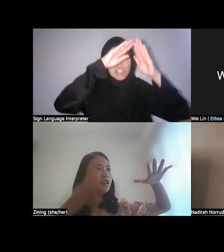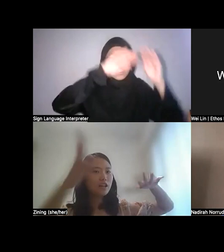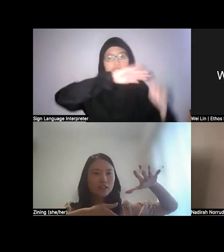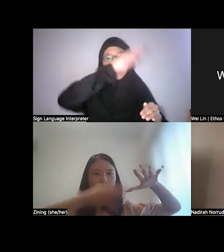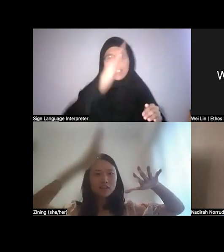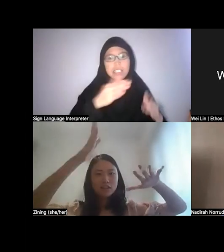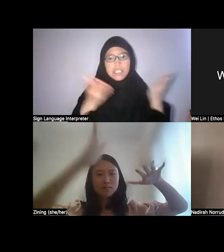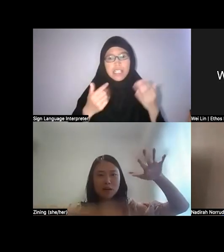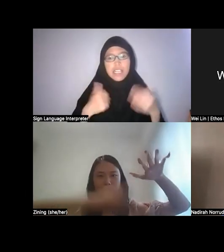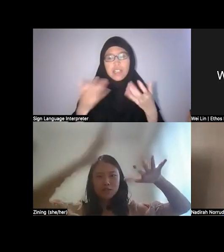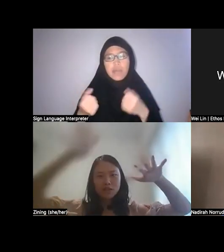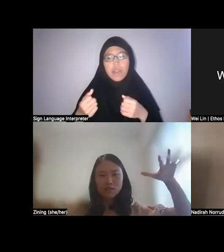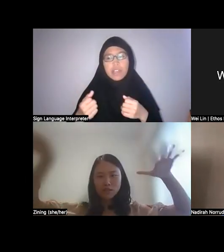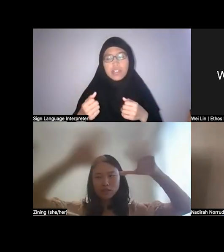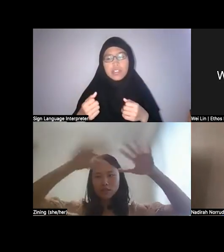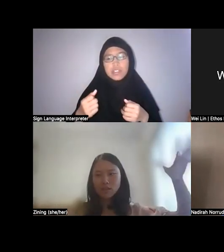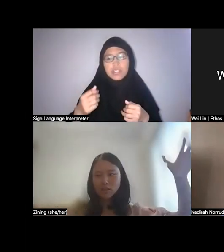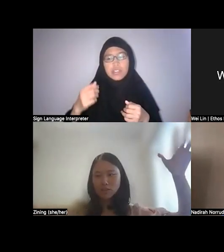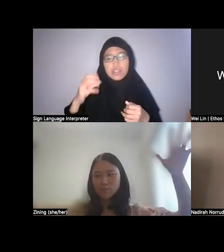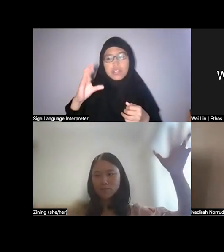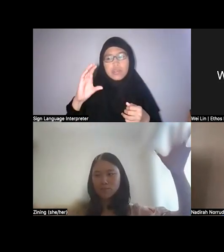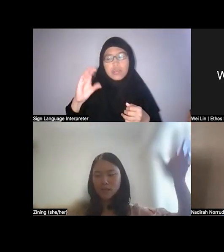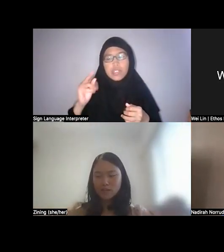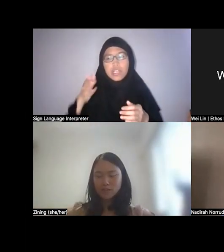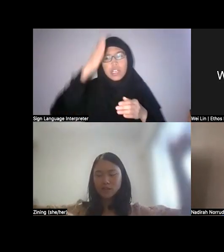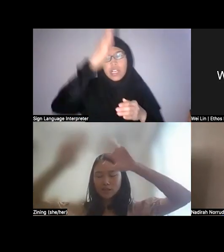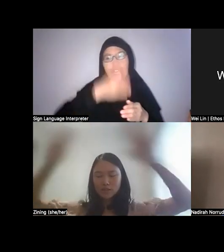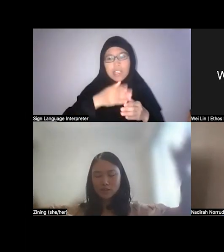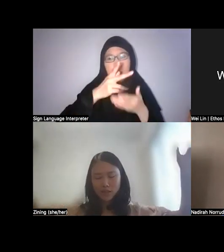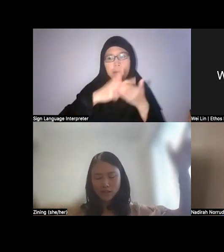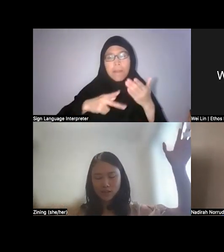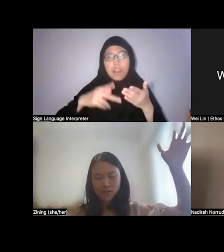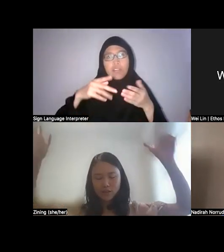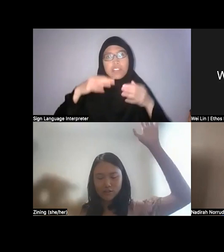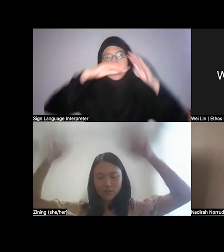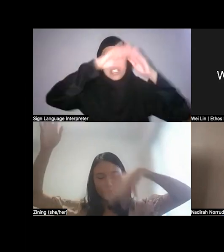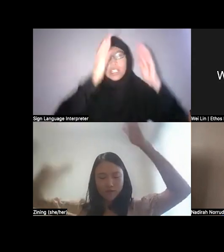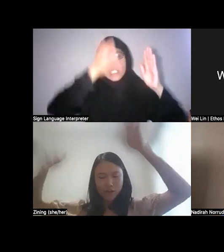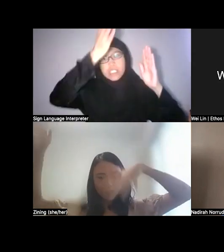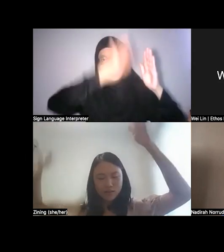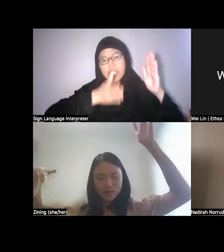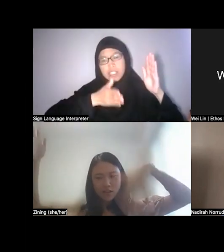cut and parcel out the parts of the hill that have just forest fragments.